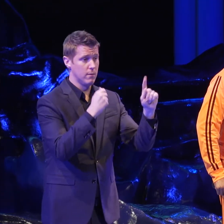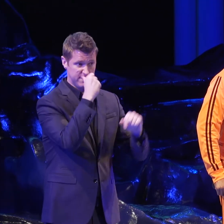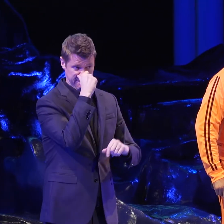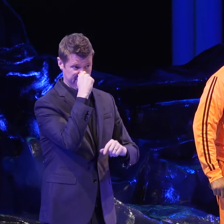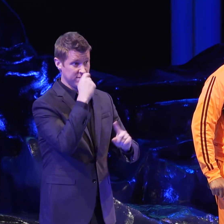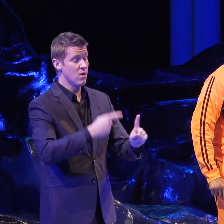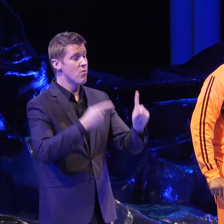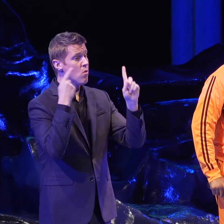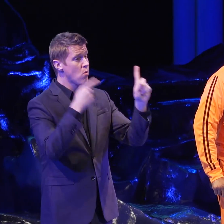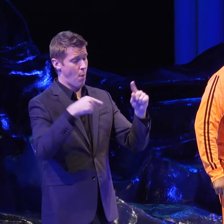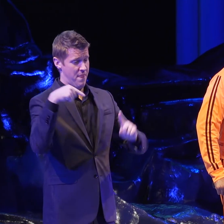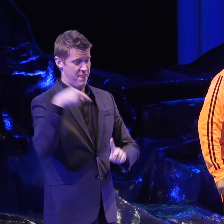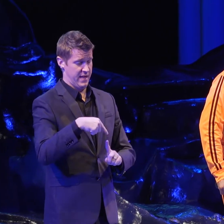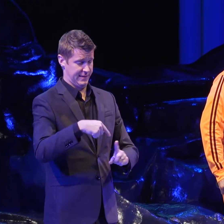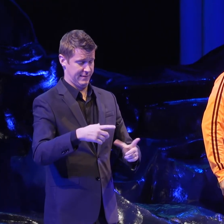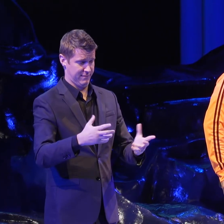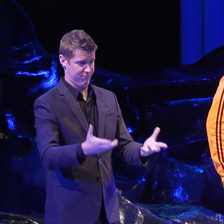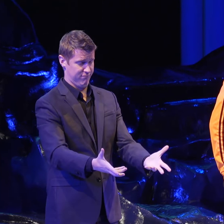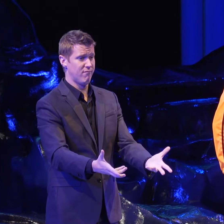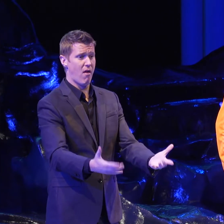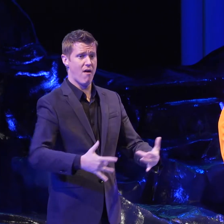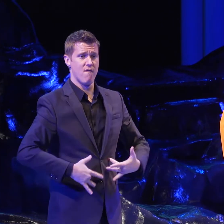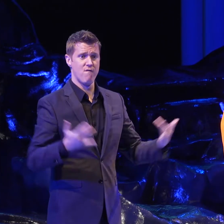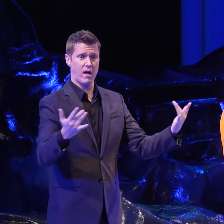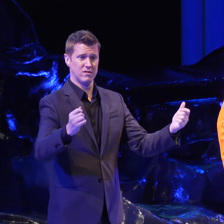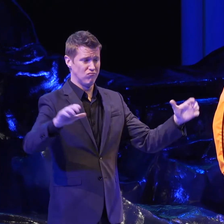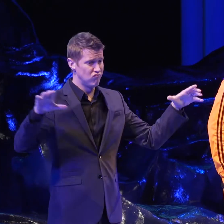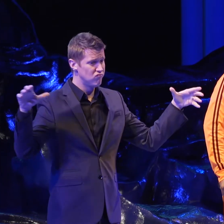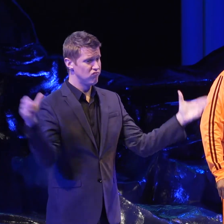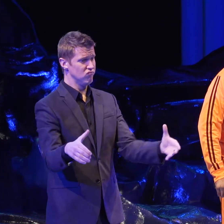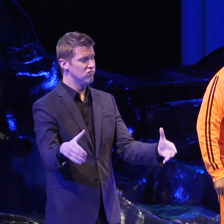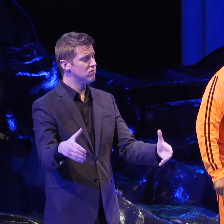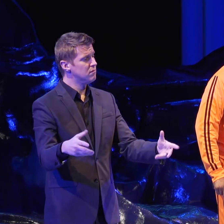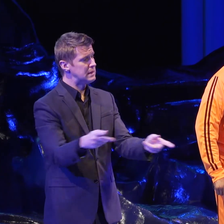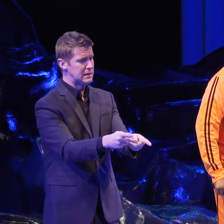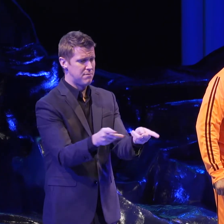Our whole goal with this event is to bring you to a space where you can meet people